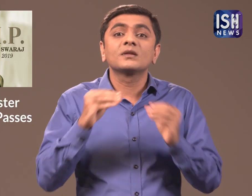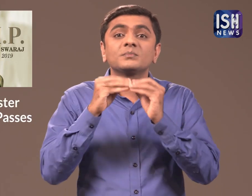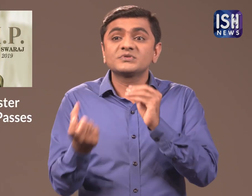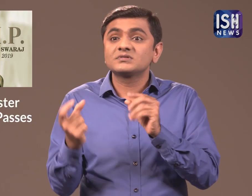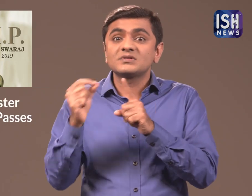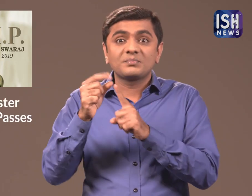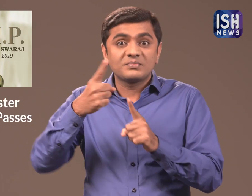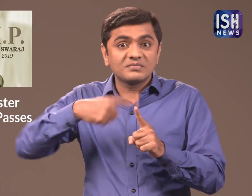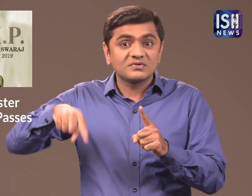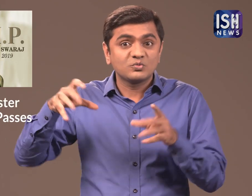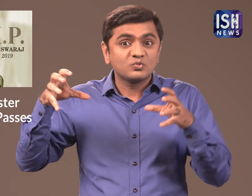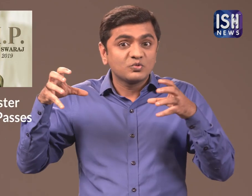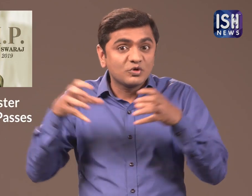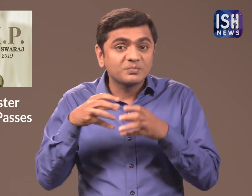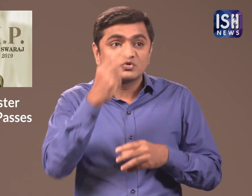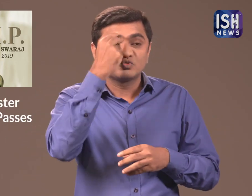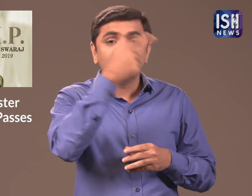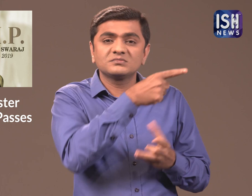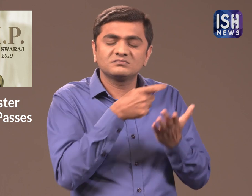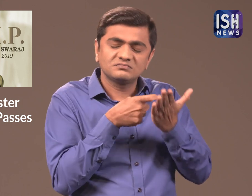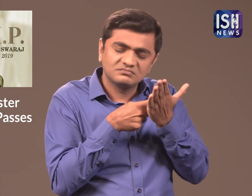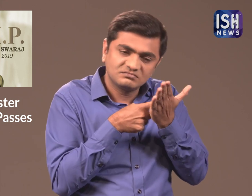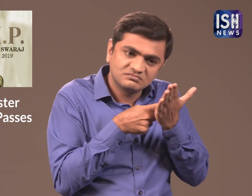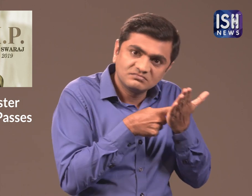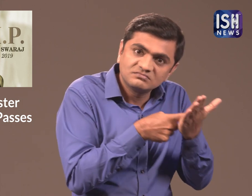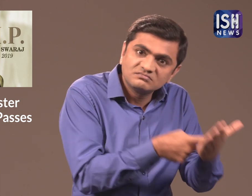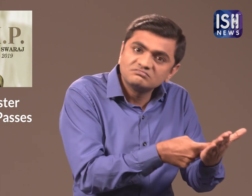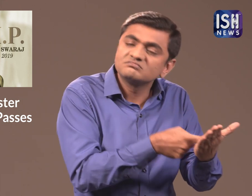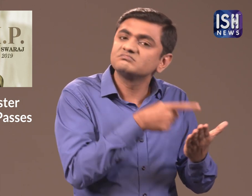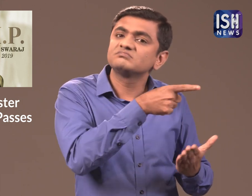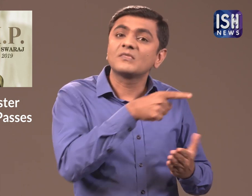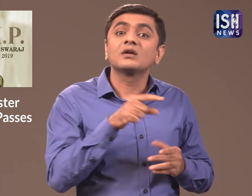Sushma was respected by all in the BJP.